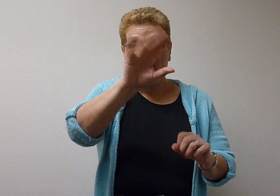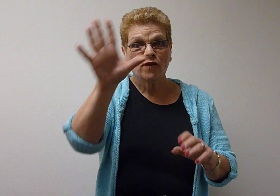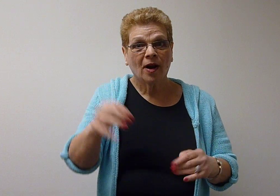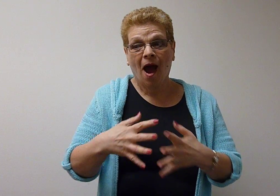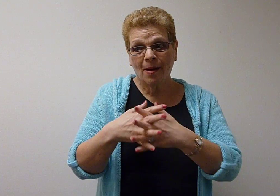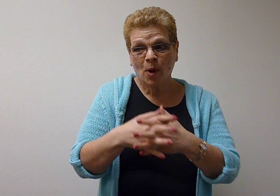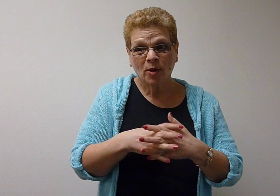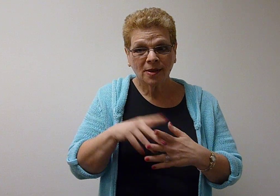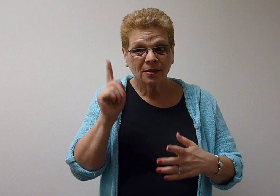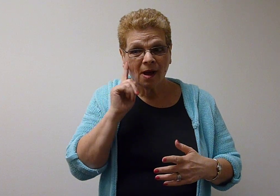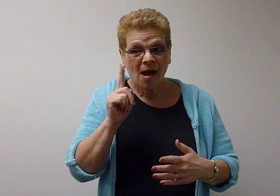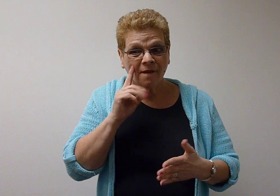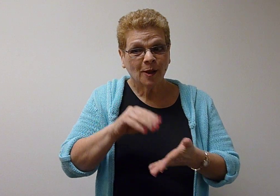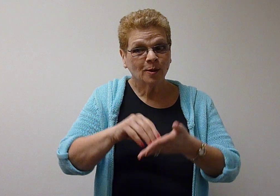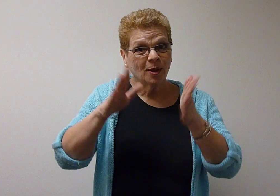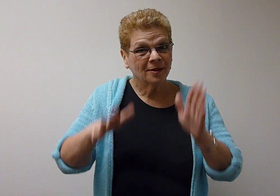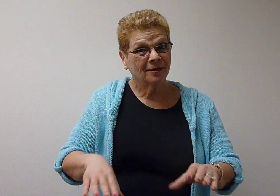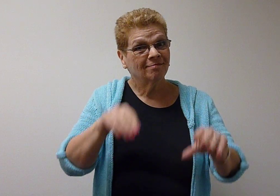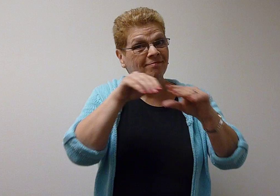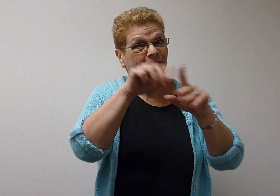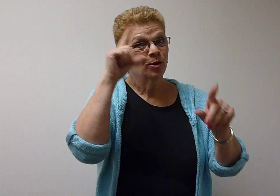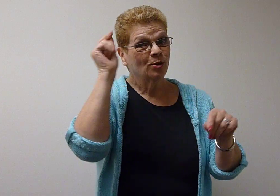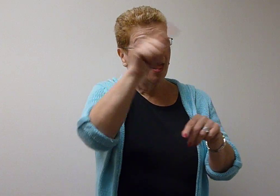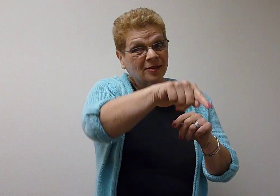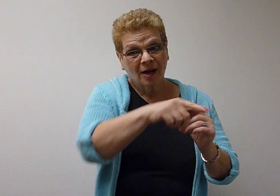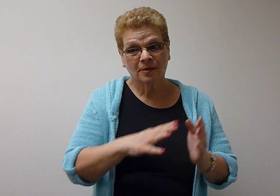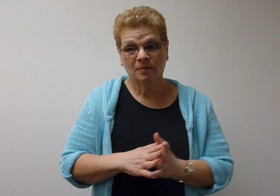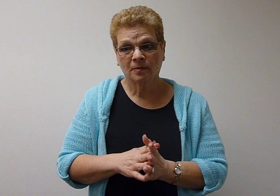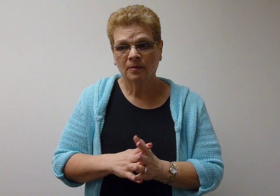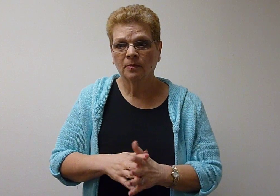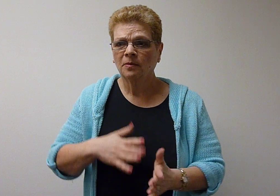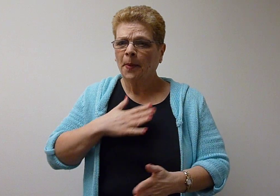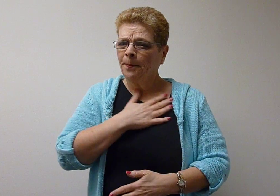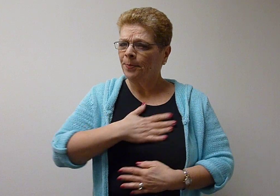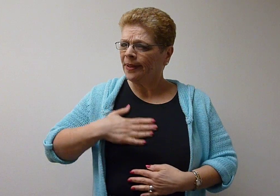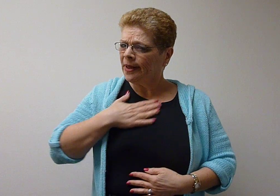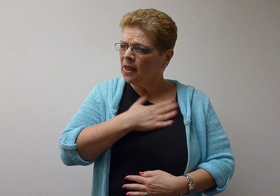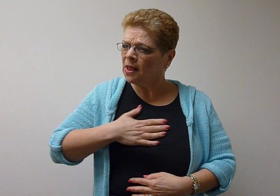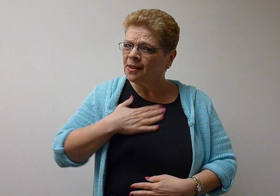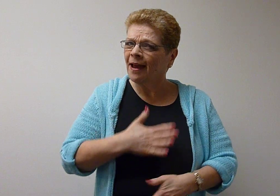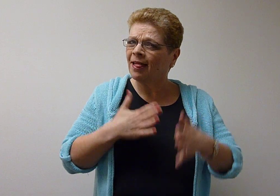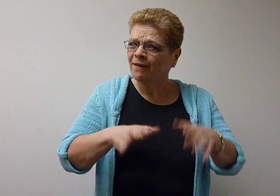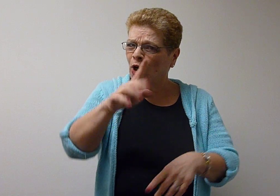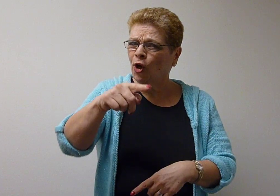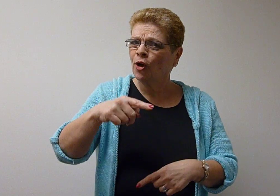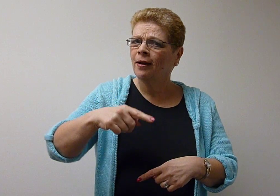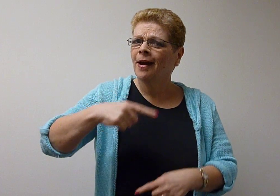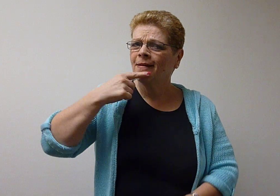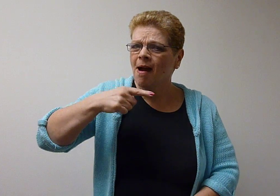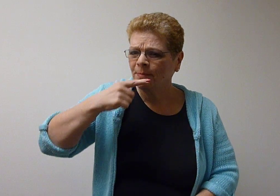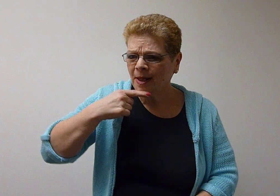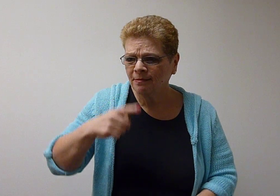for African American deaf students at Gallaudet. Please leave your comments.